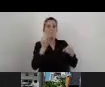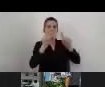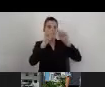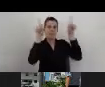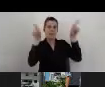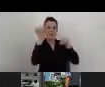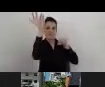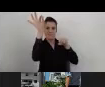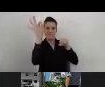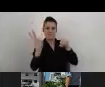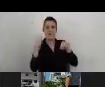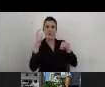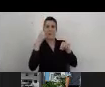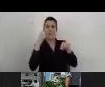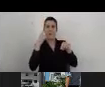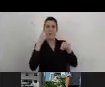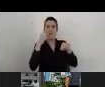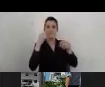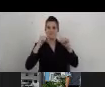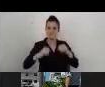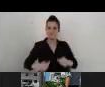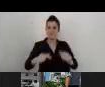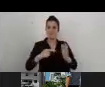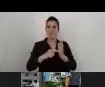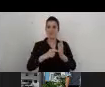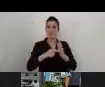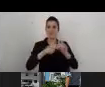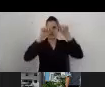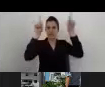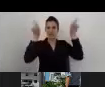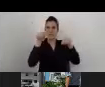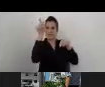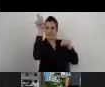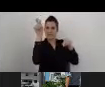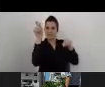paints one side of the page in the color that you chose.